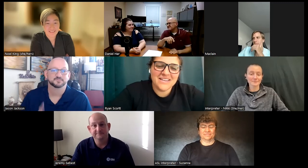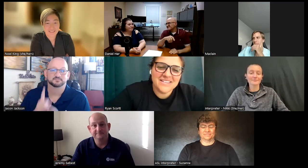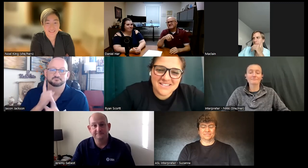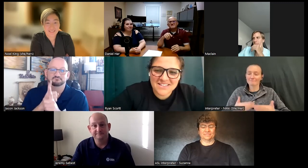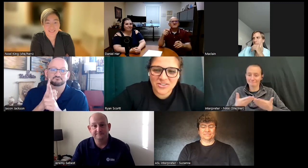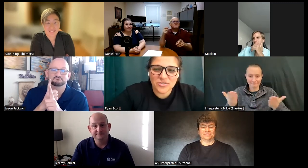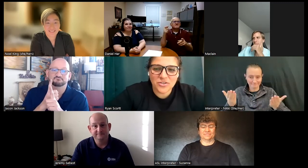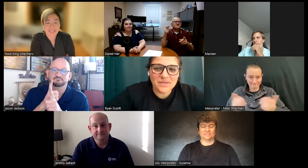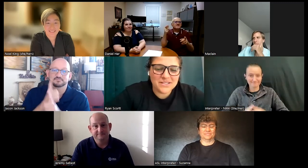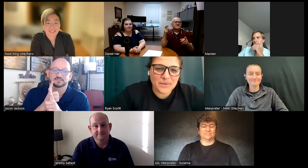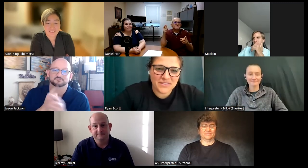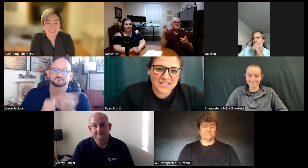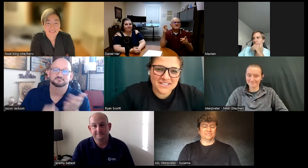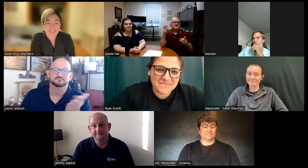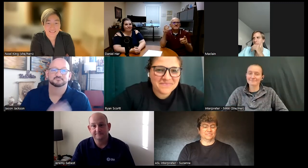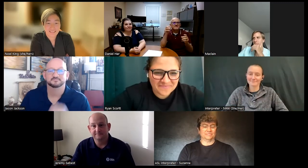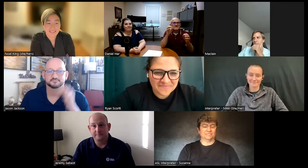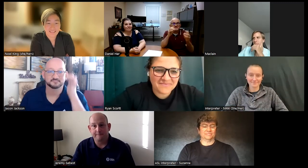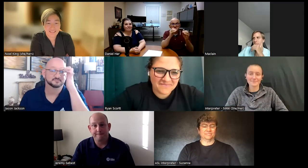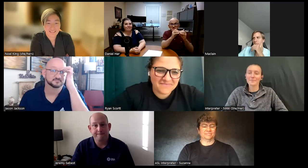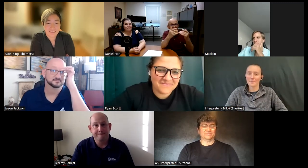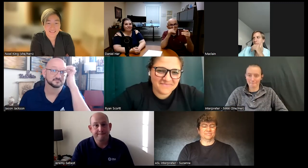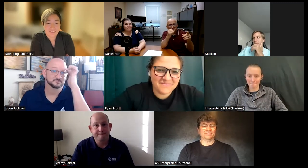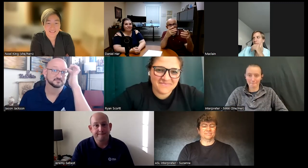this is Daniel Nobody's Perfect